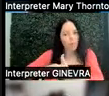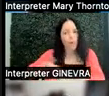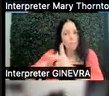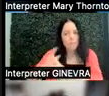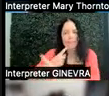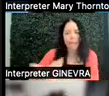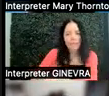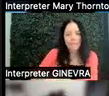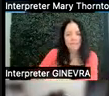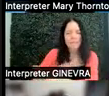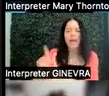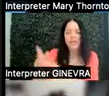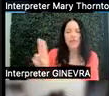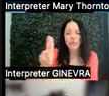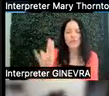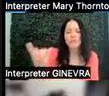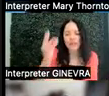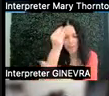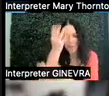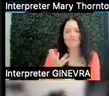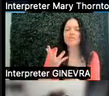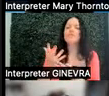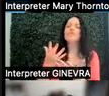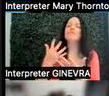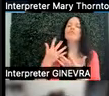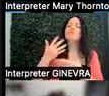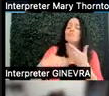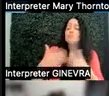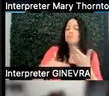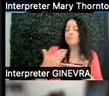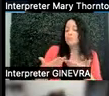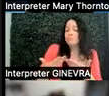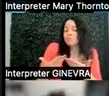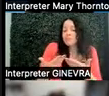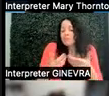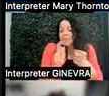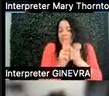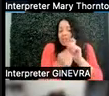and then utilize that information to maybe make different, change our expectations,